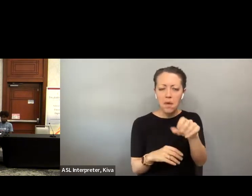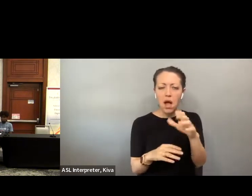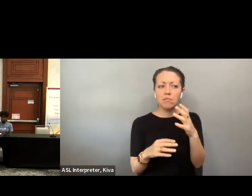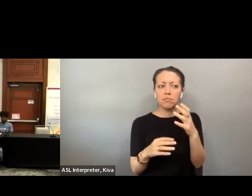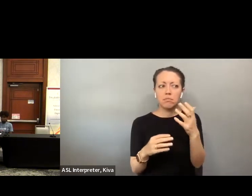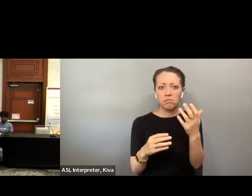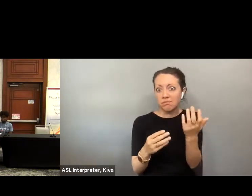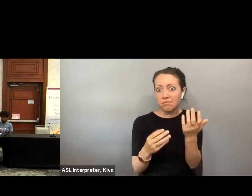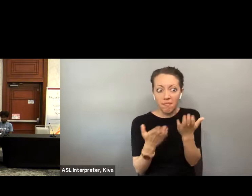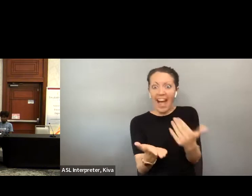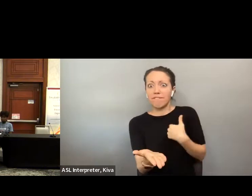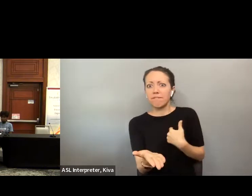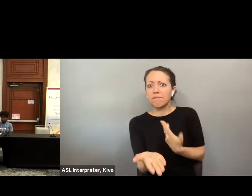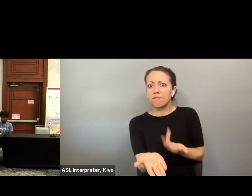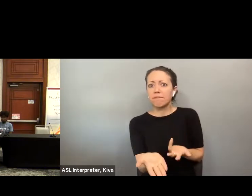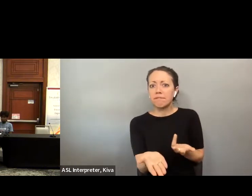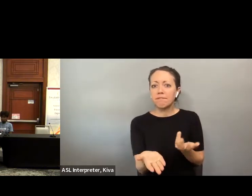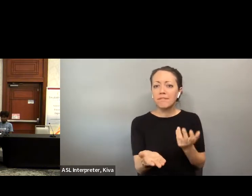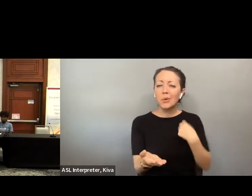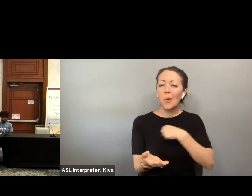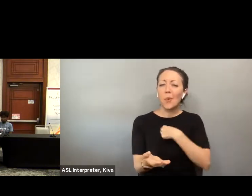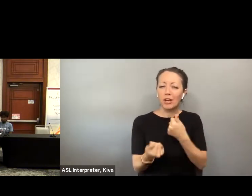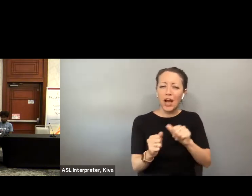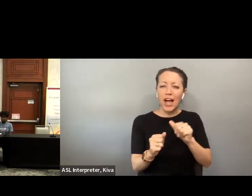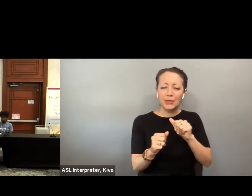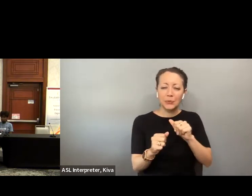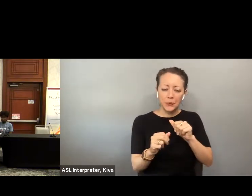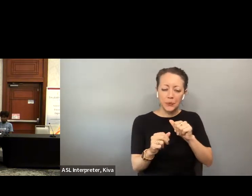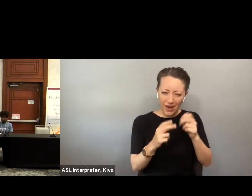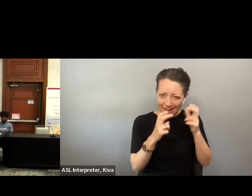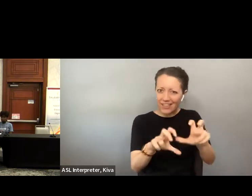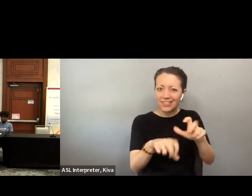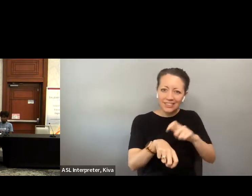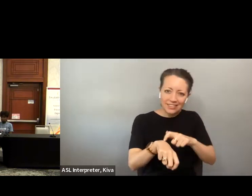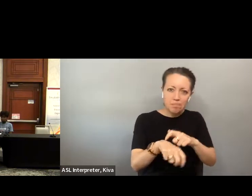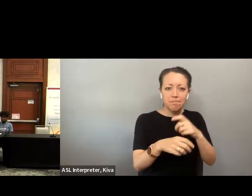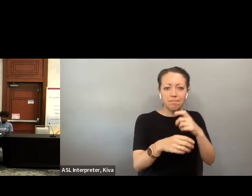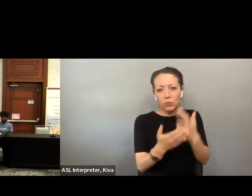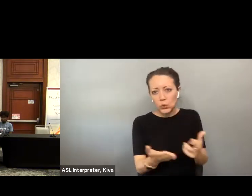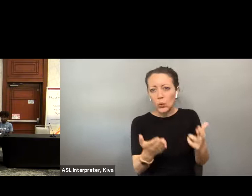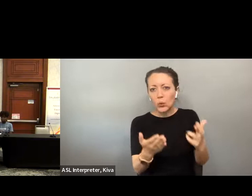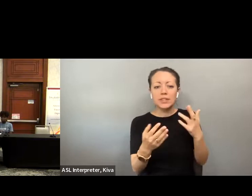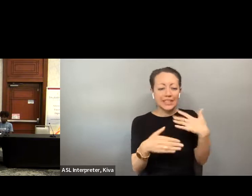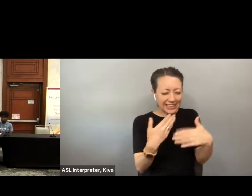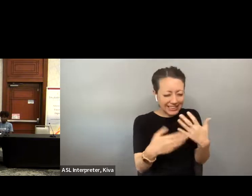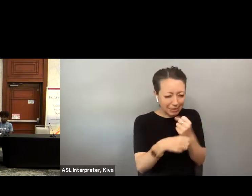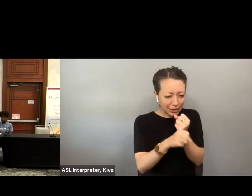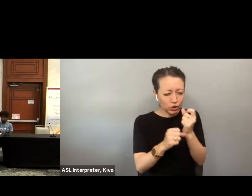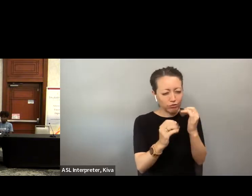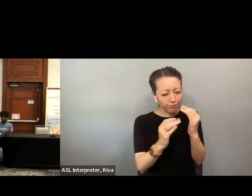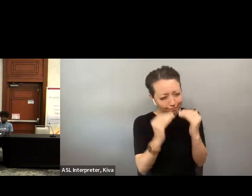are not trivial, they are very , intensive from development and implementation perspective but they do exist and we are They're very and and intensive from a development and implementation perspective, but they do exist, and we're investing in that approach. That's the That's the idea that when and if it becomes an option here, in Florida, we.